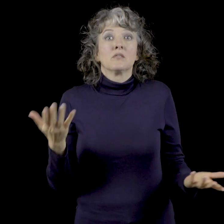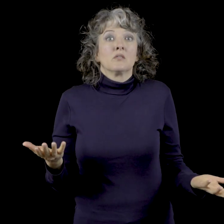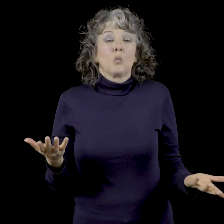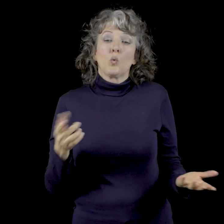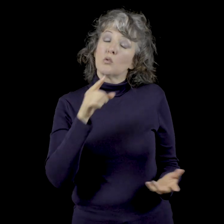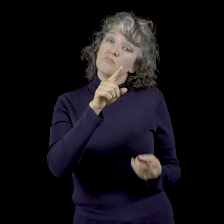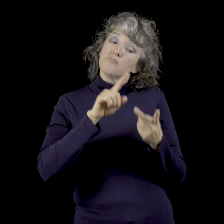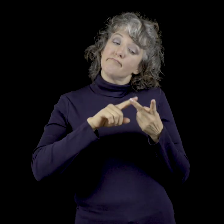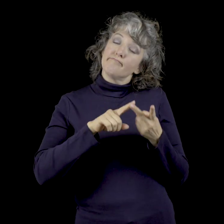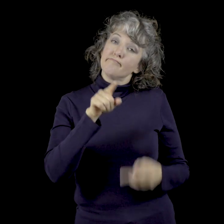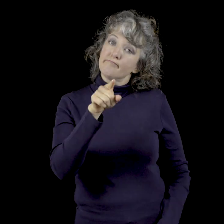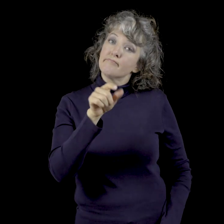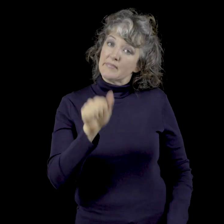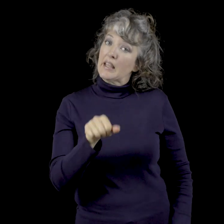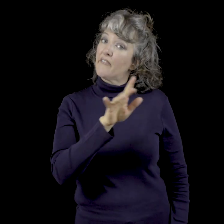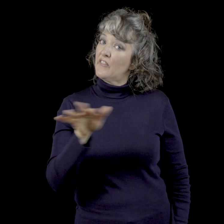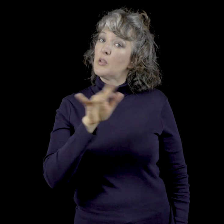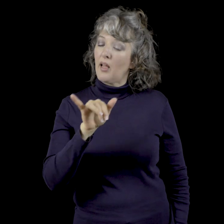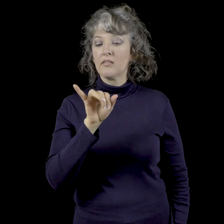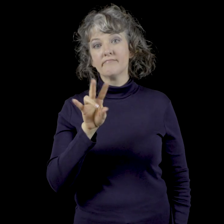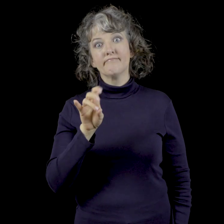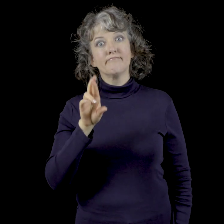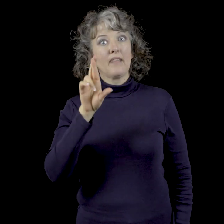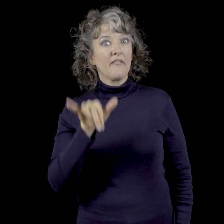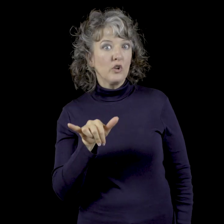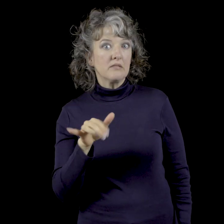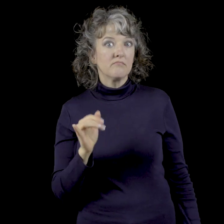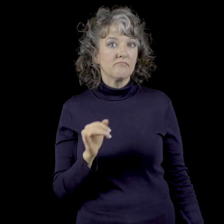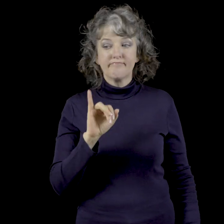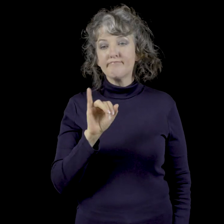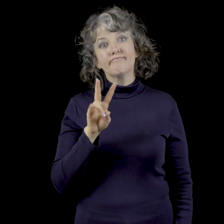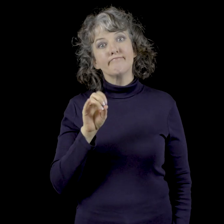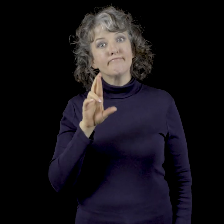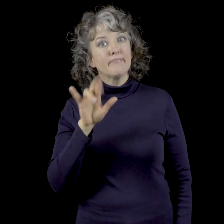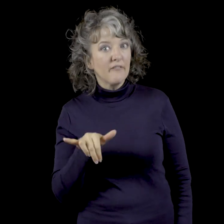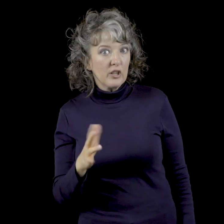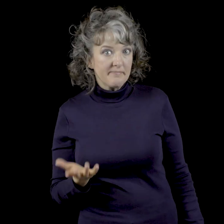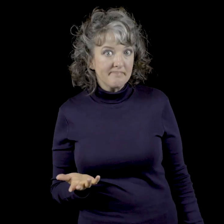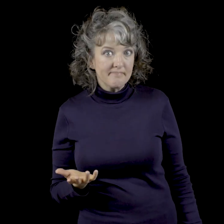Or you can finger spell the word I-V-O-R-Y. I-V-O-R-Y